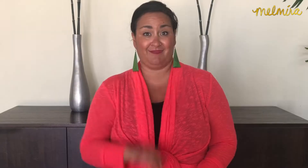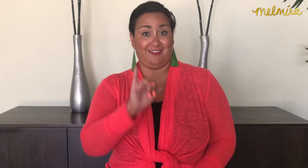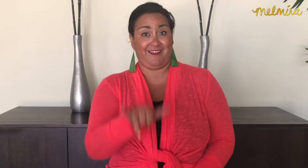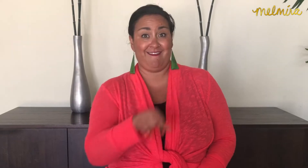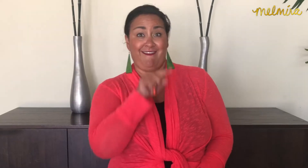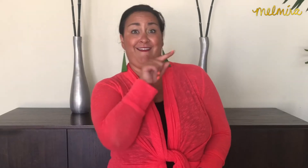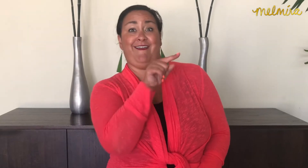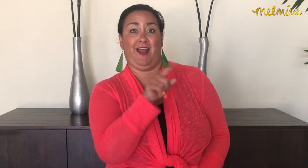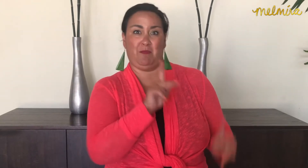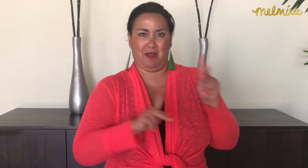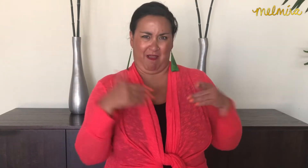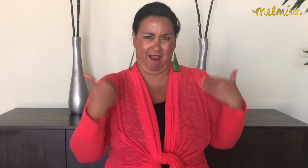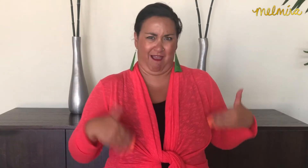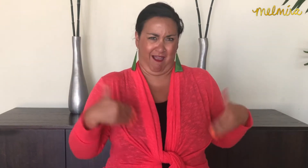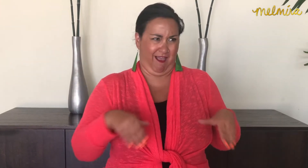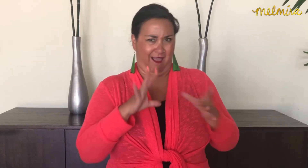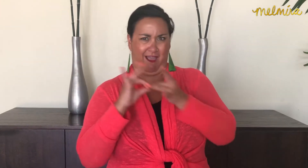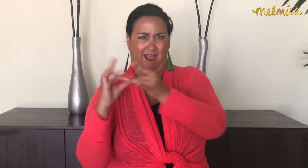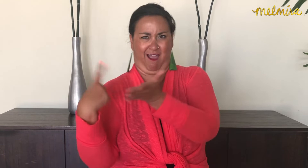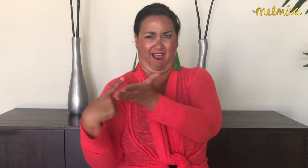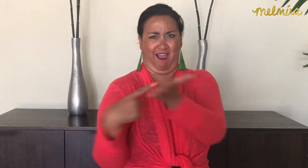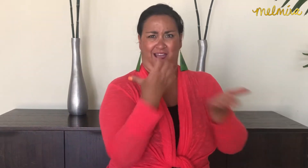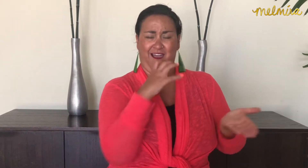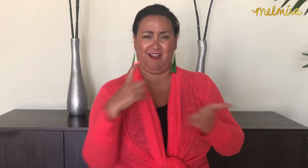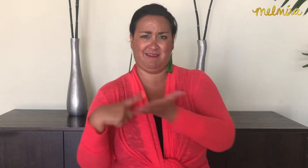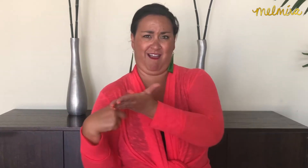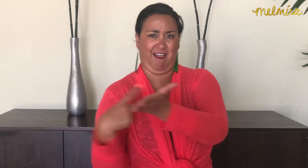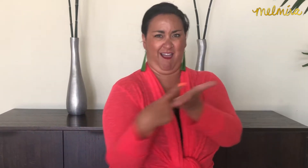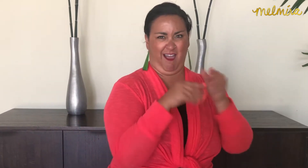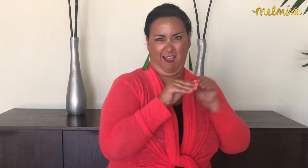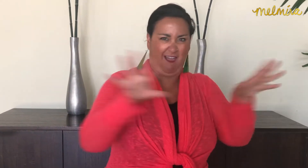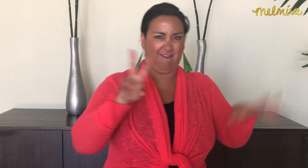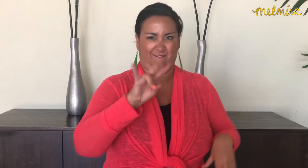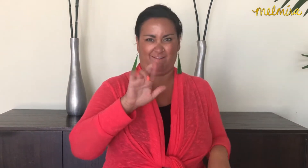That video has caused quite a stir and as a result, gone viral.